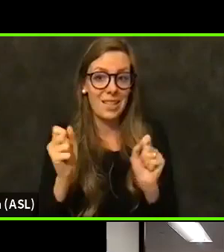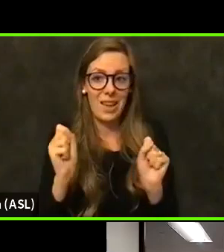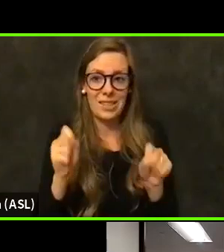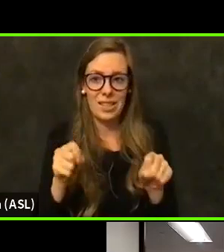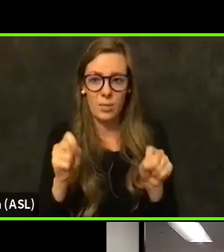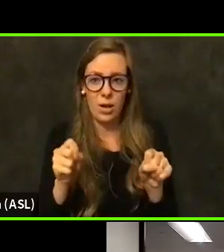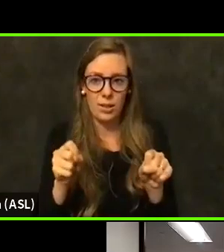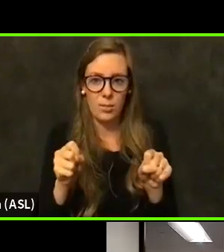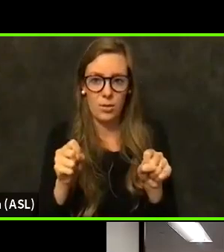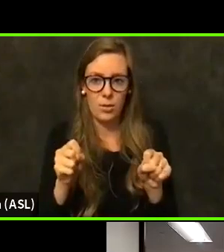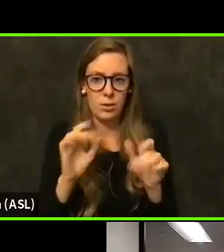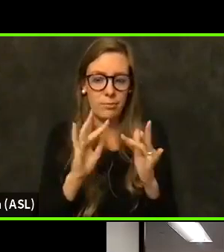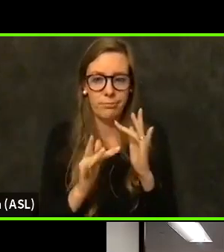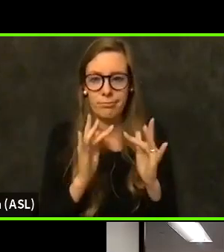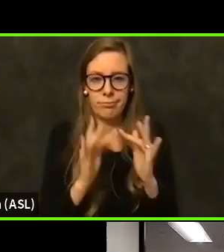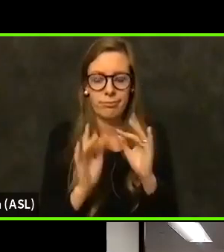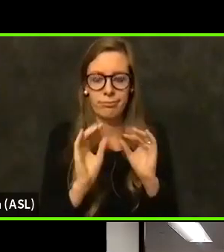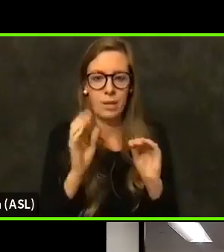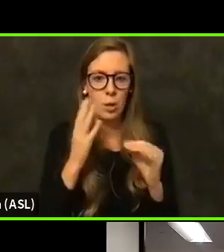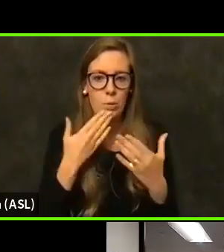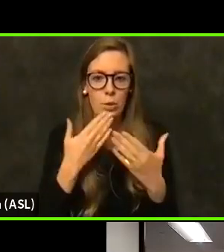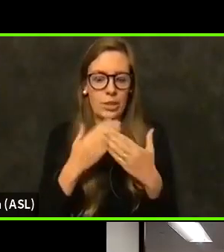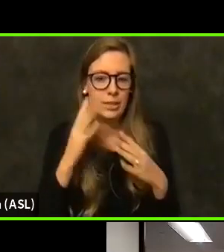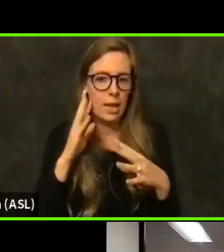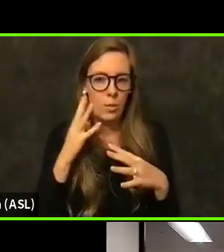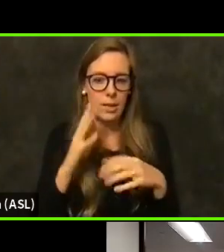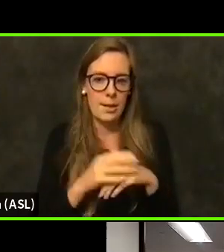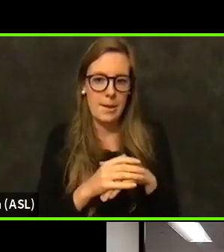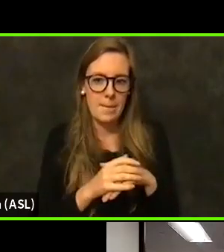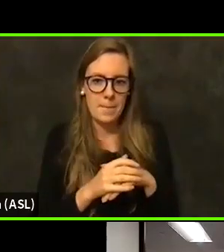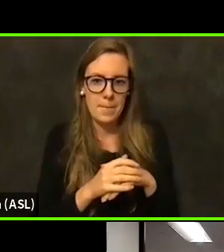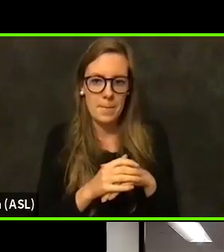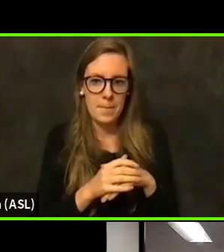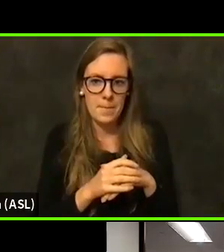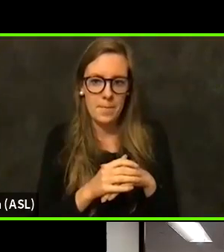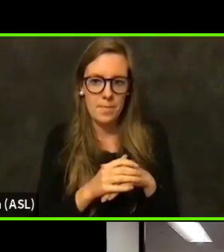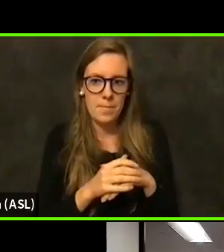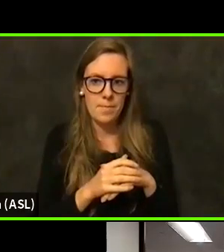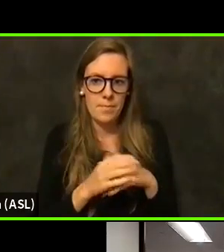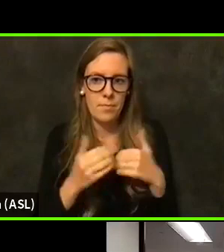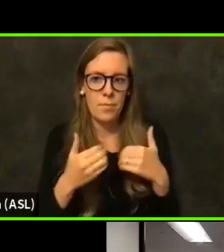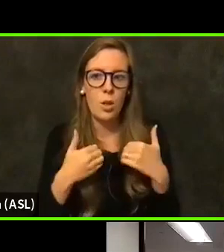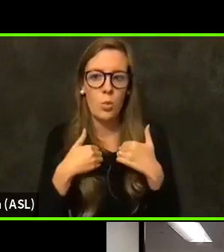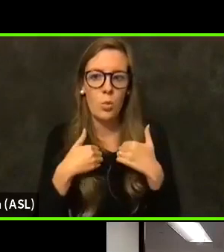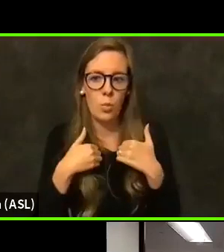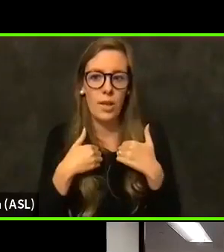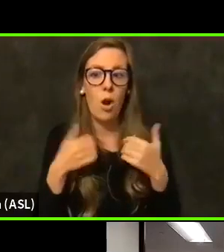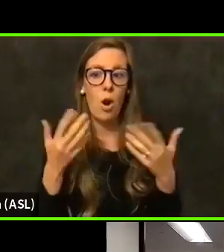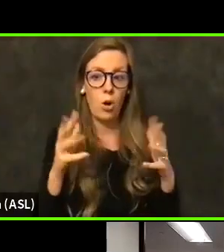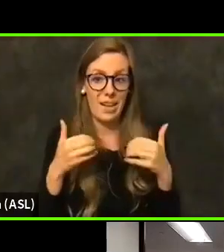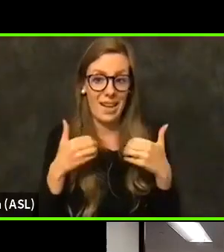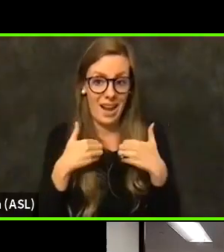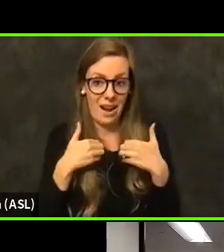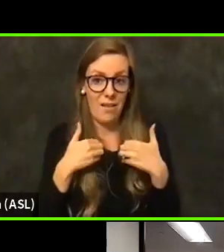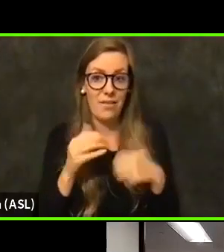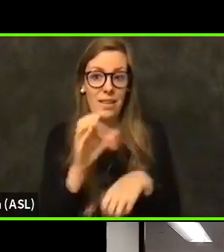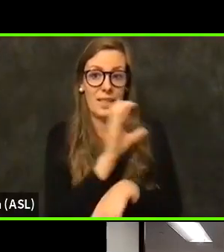county here and in scaling our existing clinics. And we have a large scale vaccine clinics.